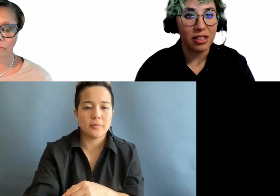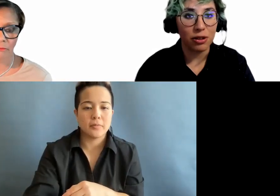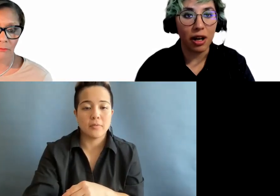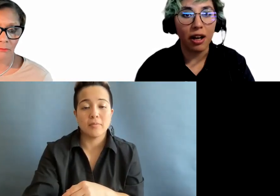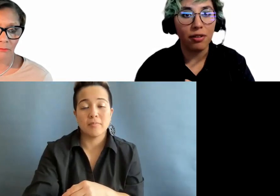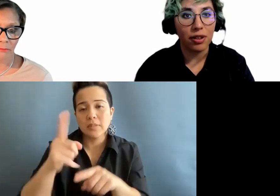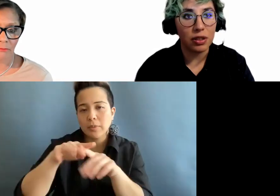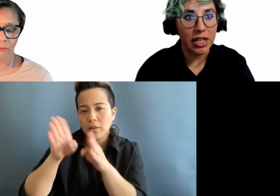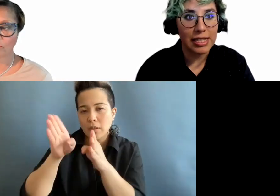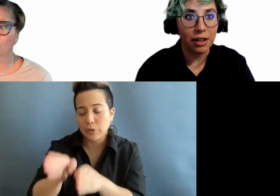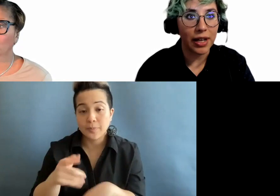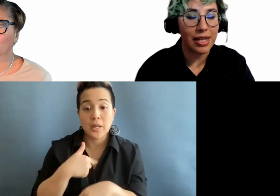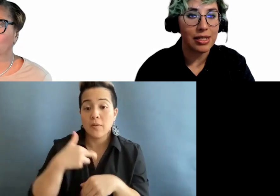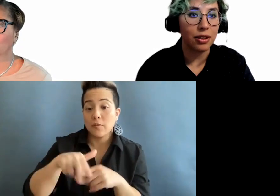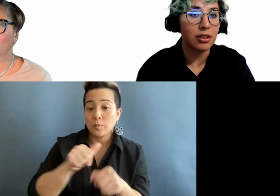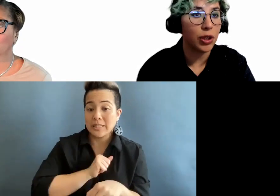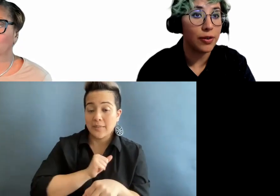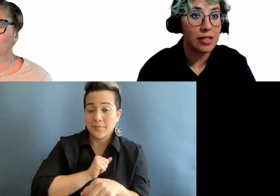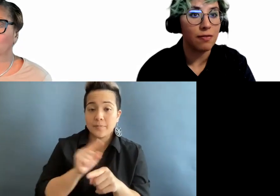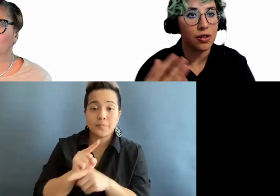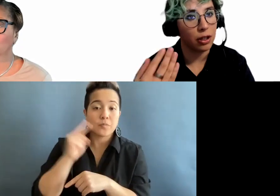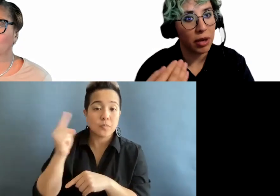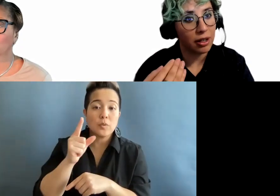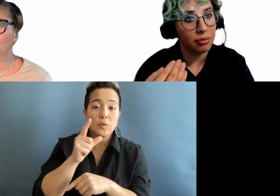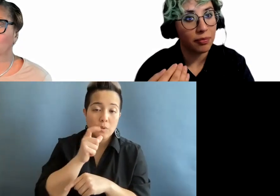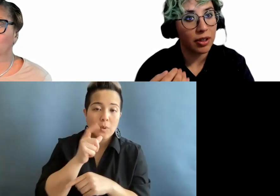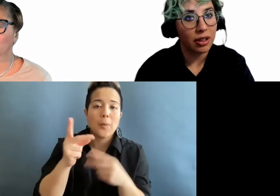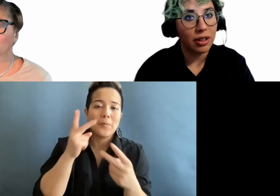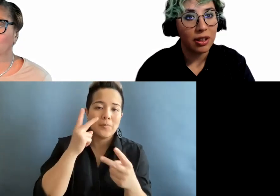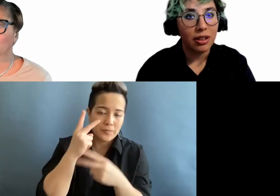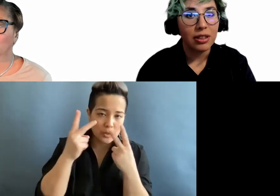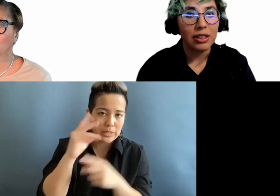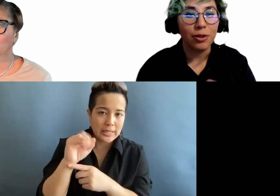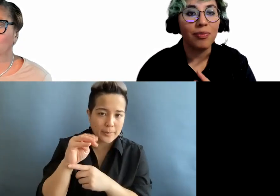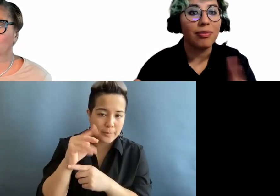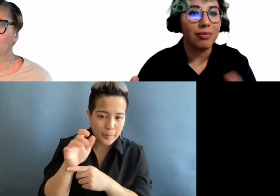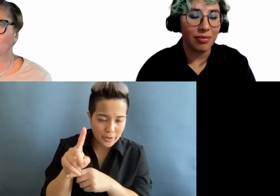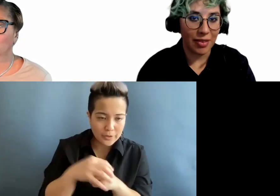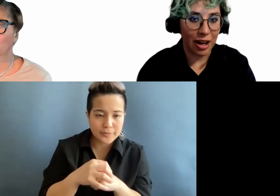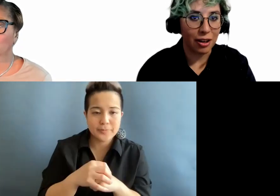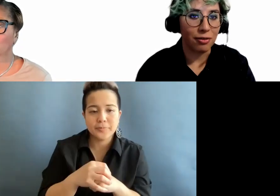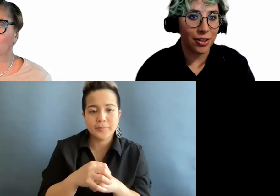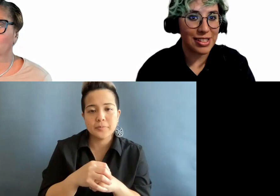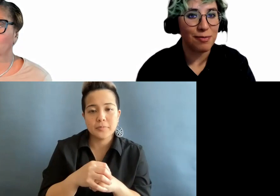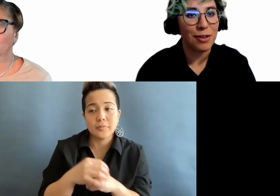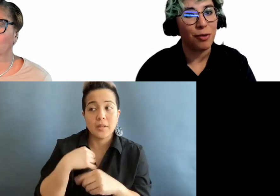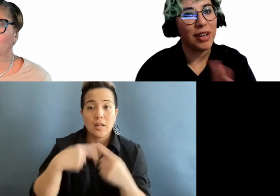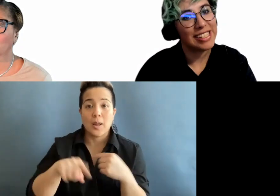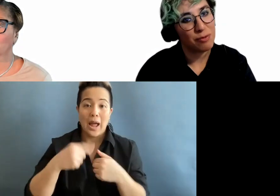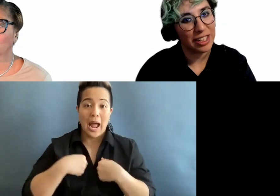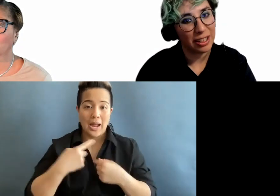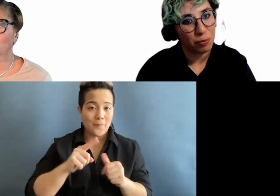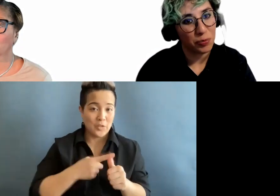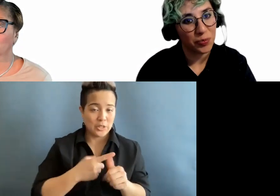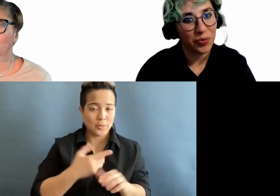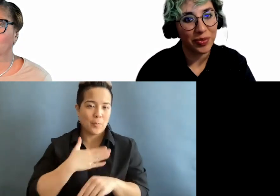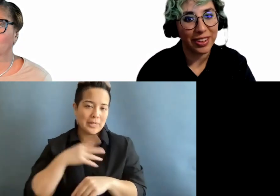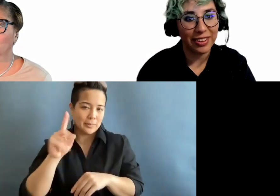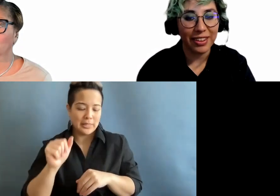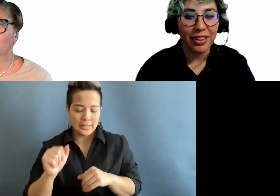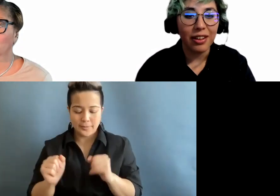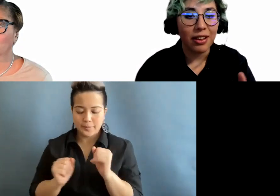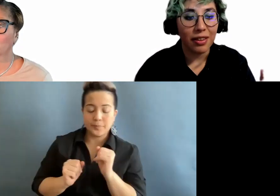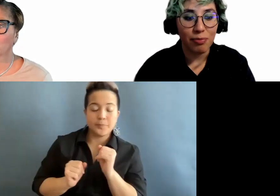So I refer to myself as someone who is visually impaired. So I come first before my disability.